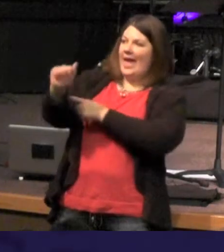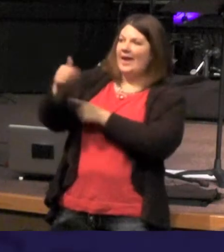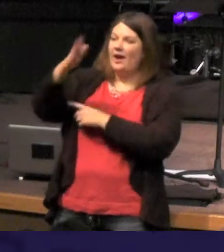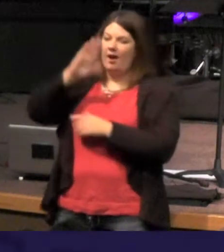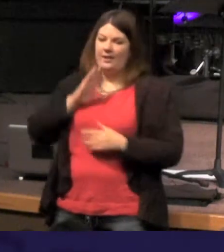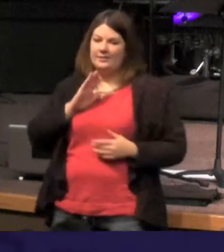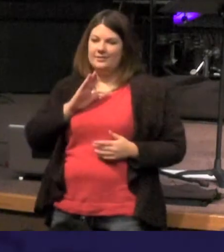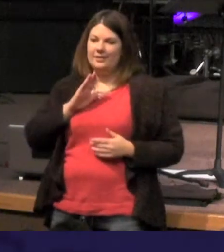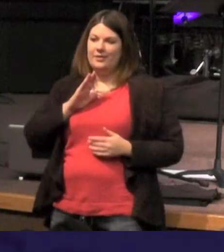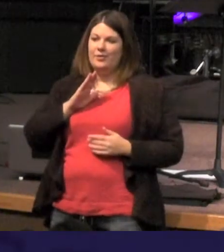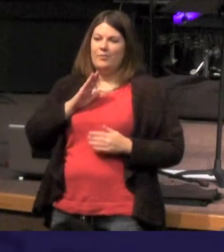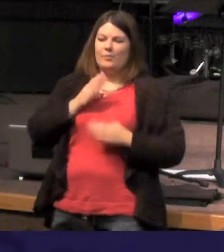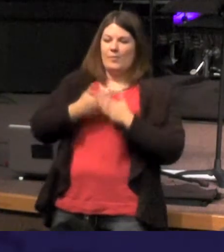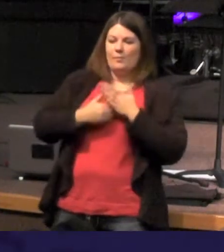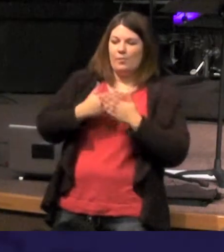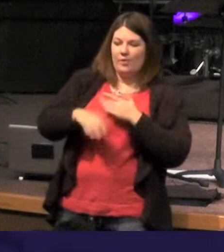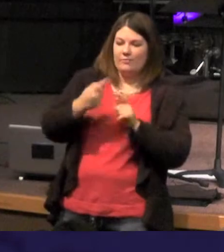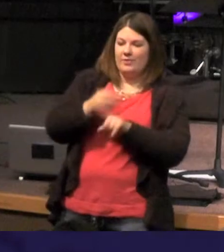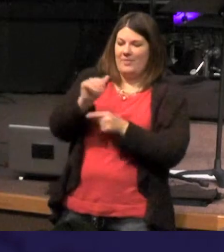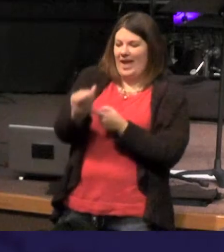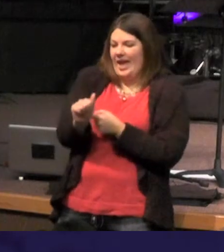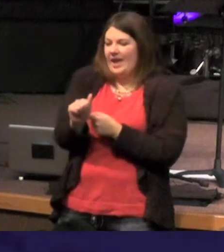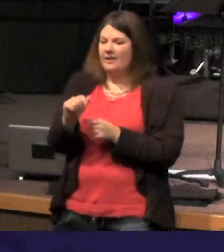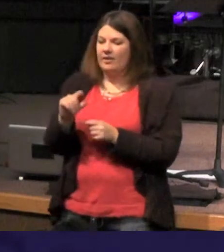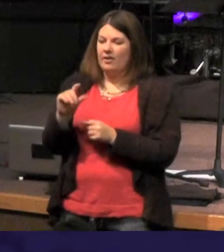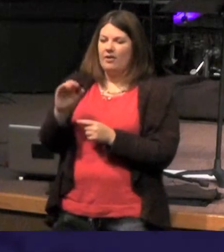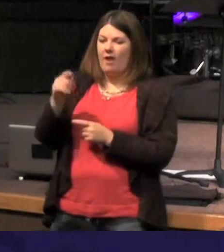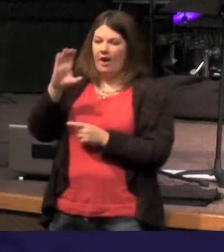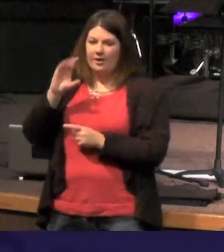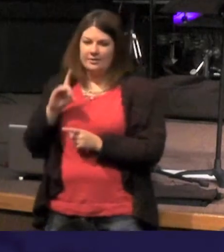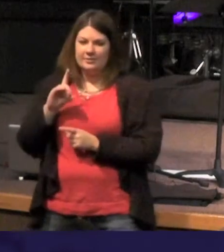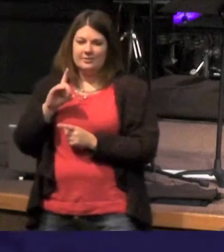who were born I love a god or verse 18 No one as ever seen